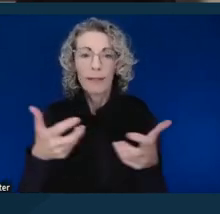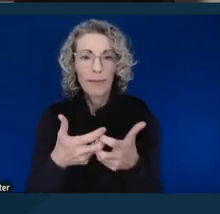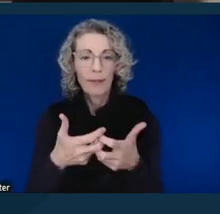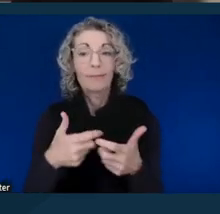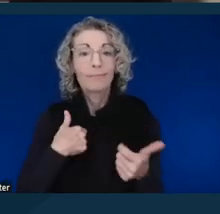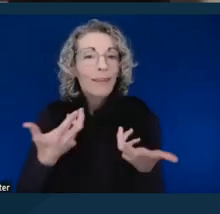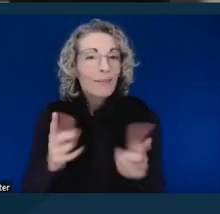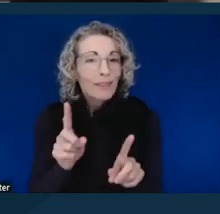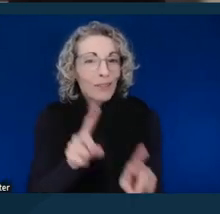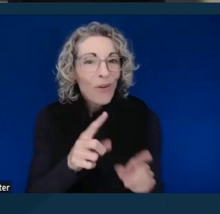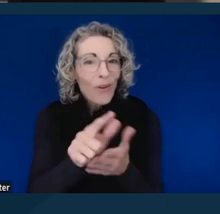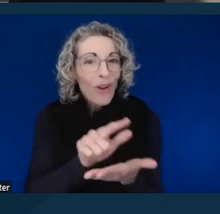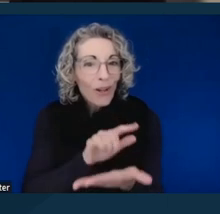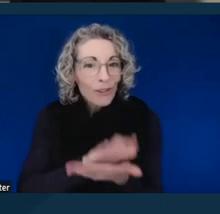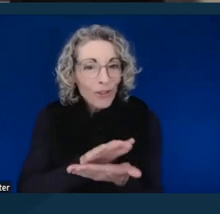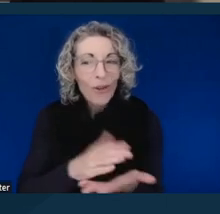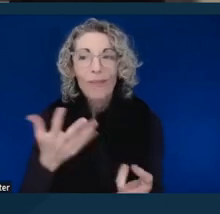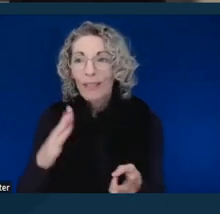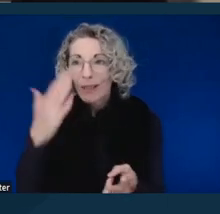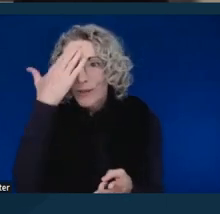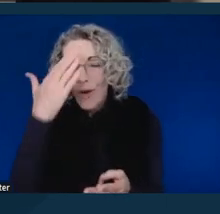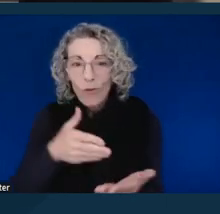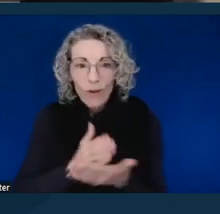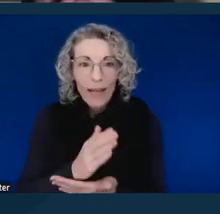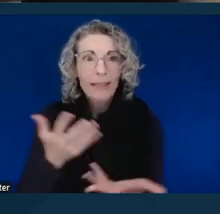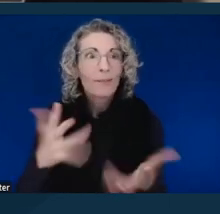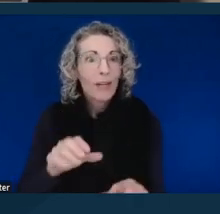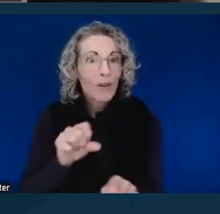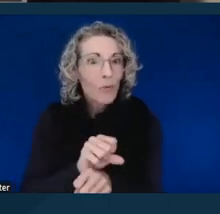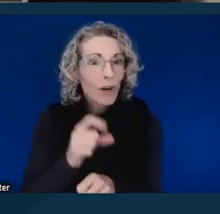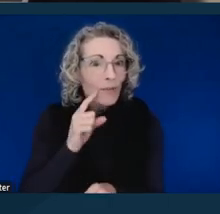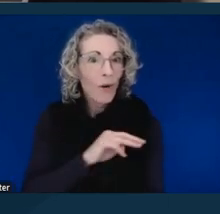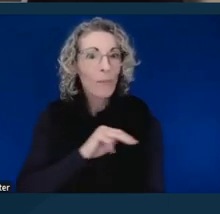knowing my rights, having worked for the mayor's office on disability, and having done all of this work,